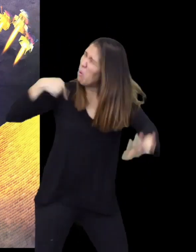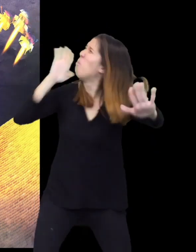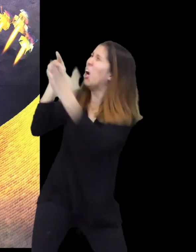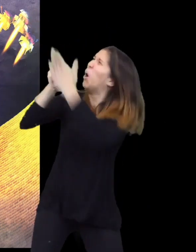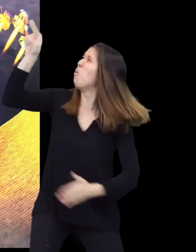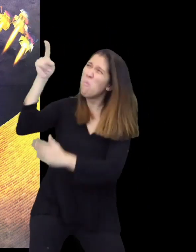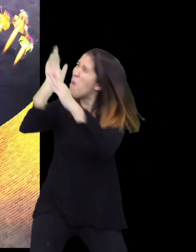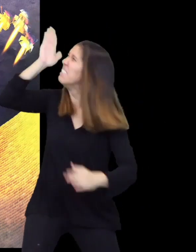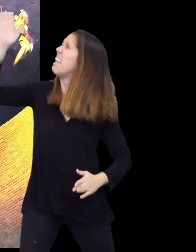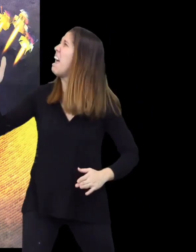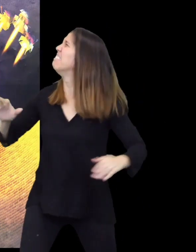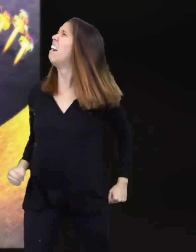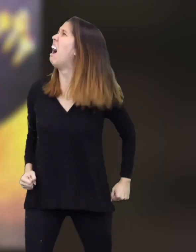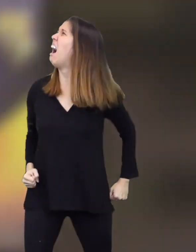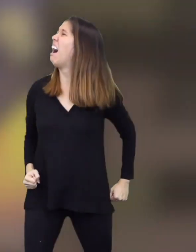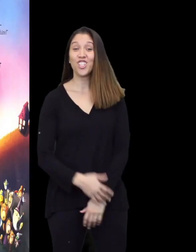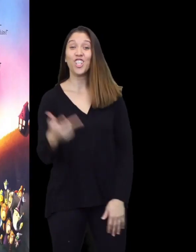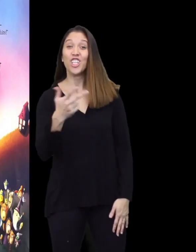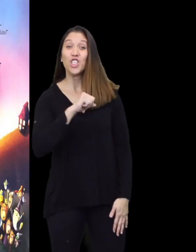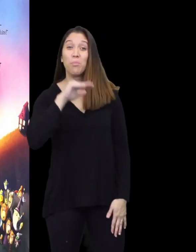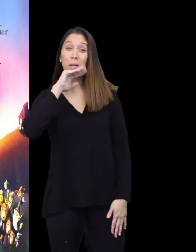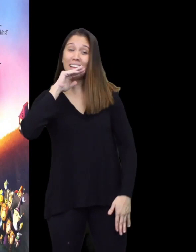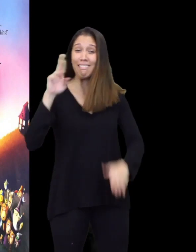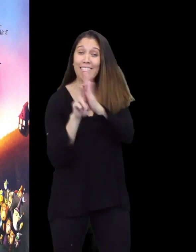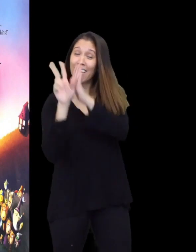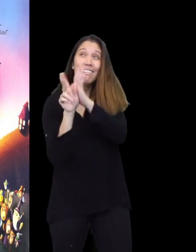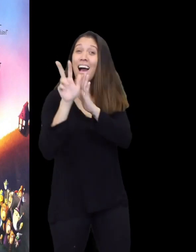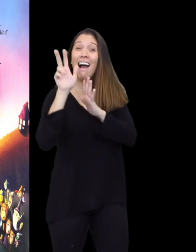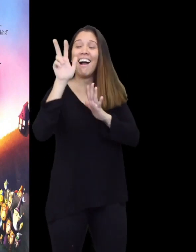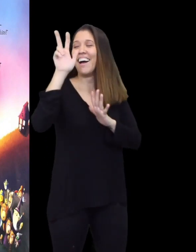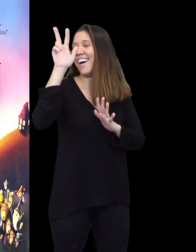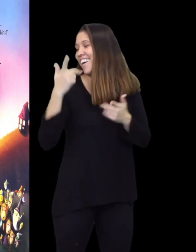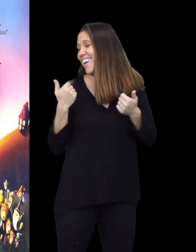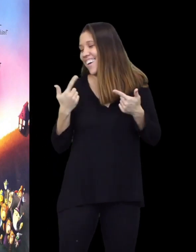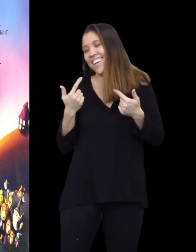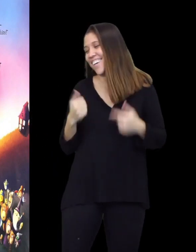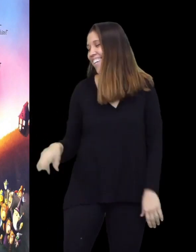I'll get you one day! Argh! The three Superpigs blasted off. They looked down and laughed out loud.